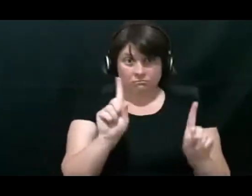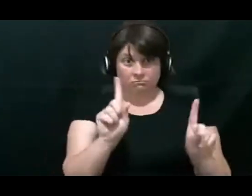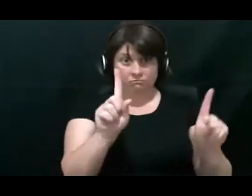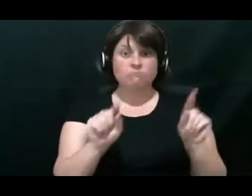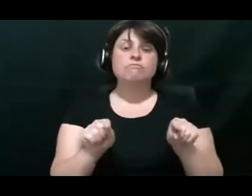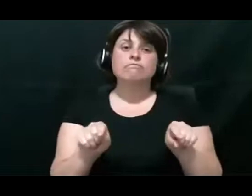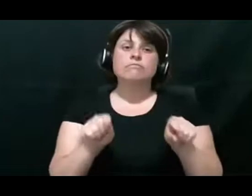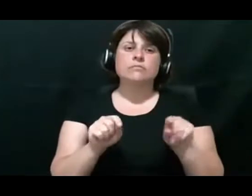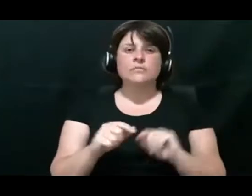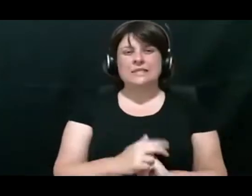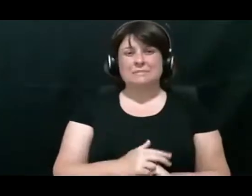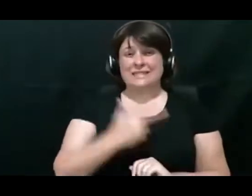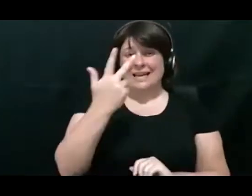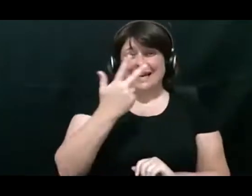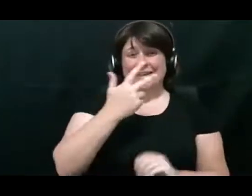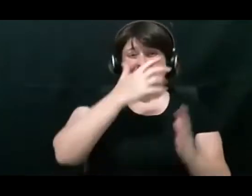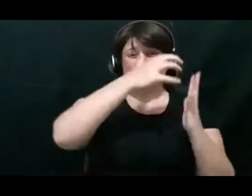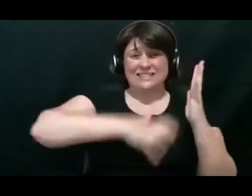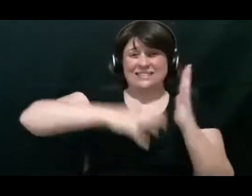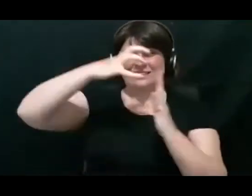It's about an 18‑page document.